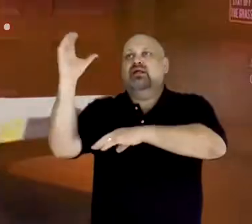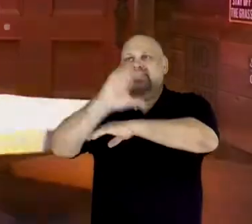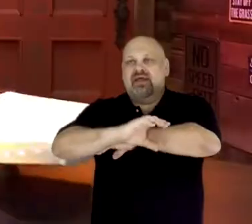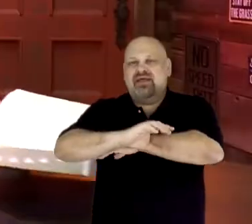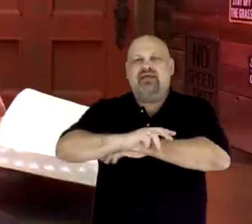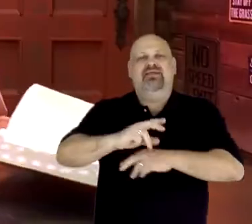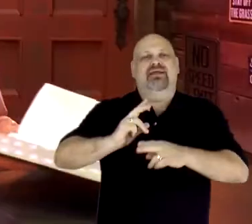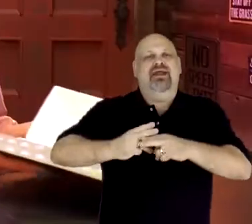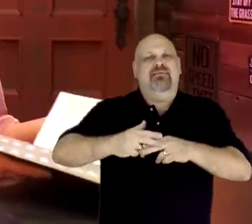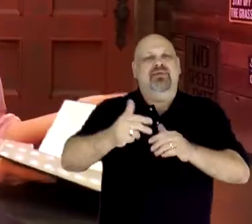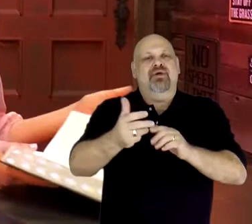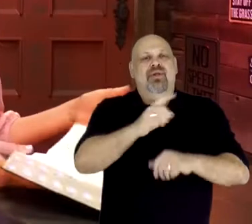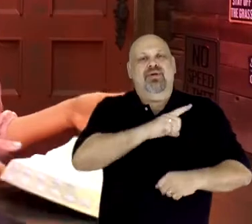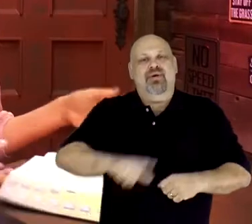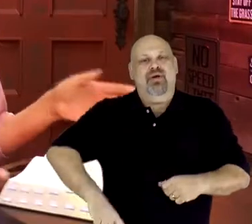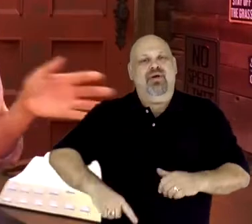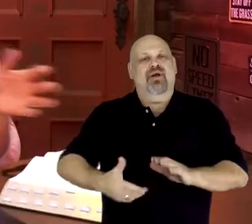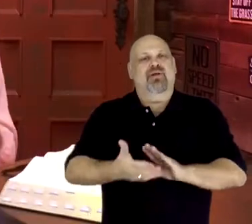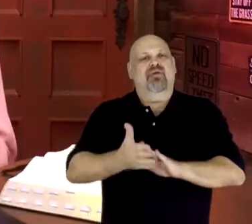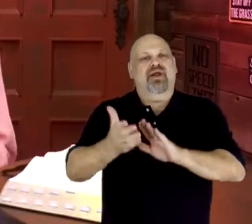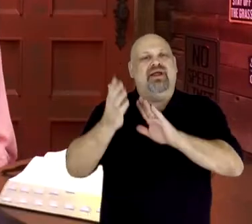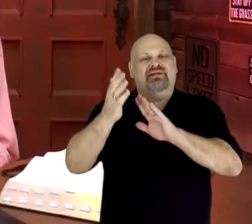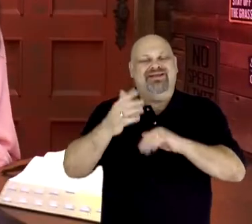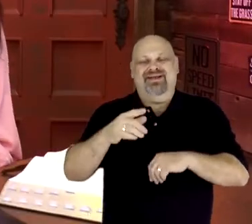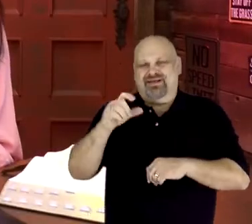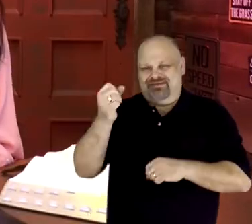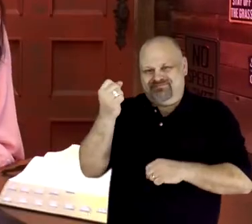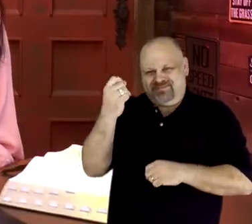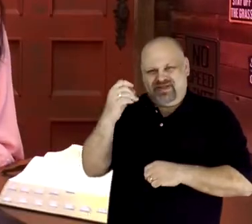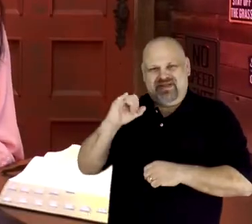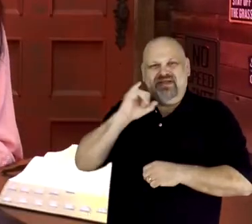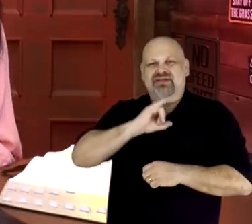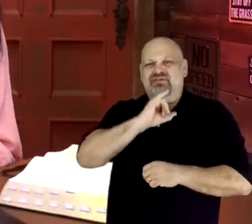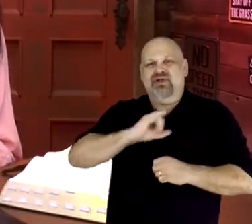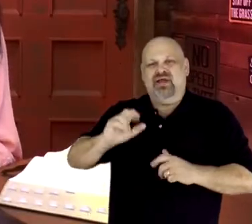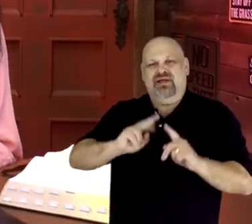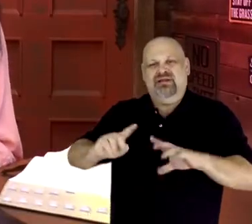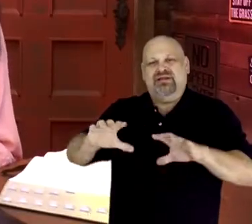You know, the Israelites always had issues with whining and complaining,